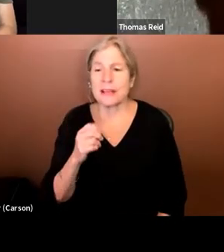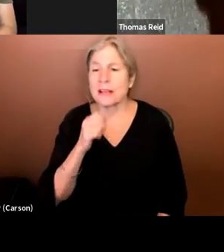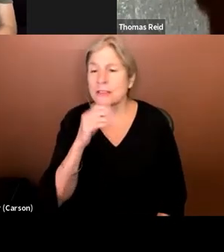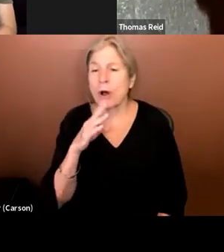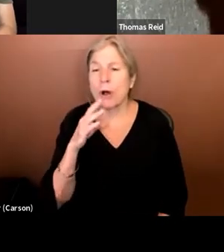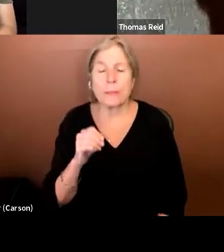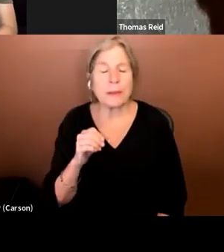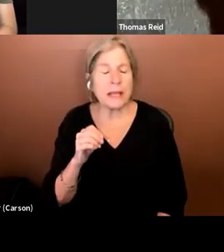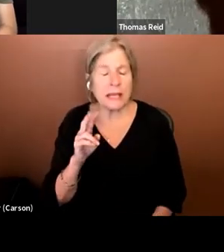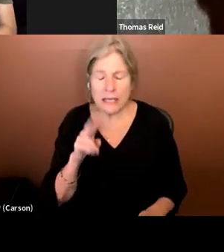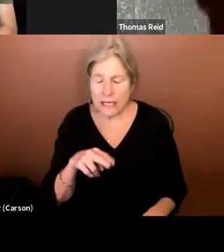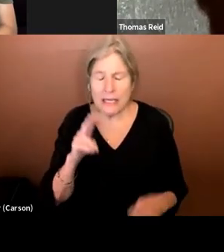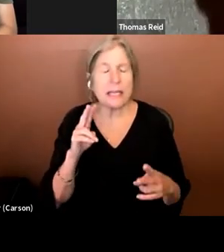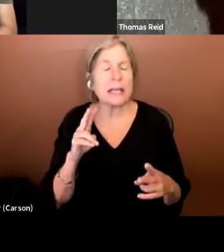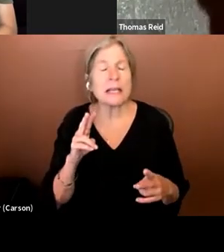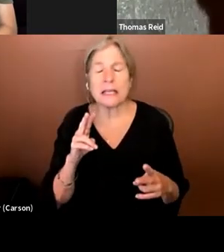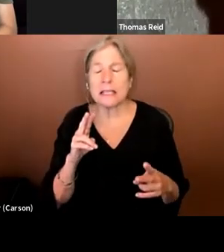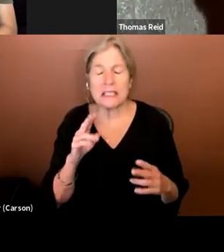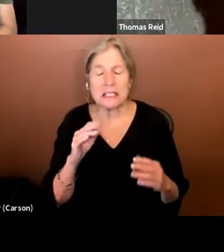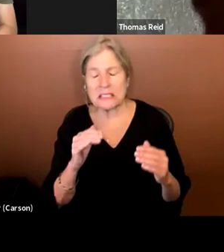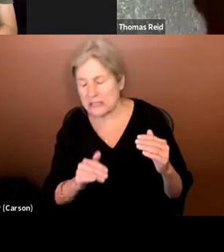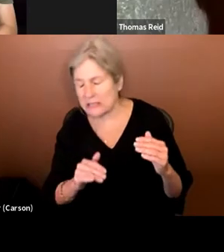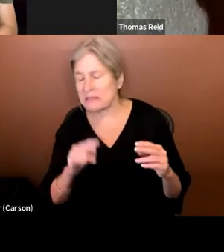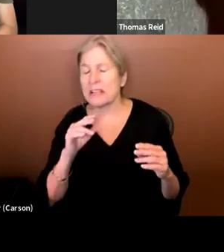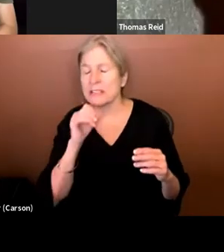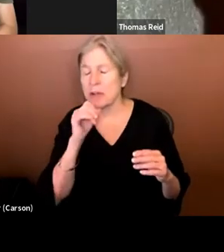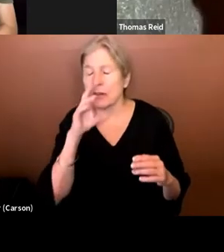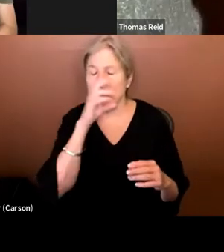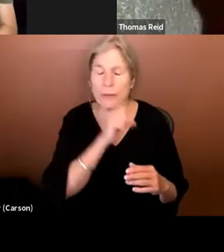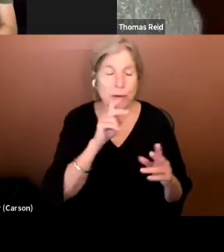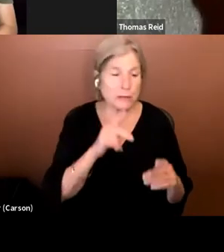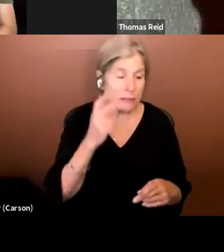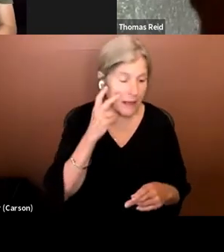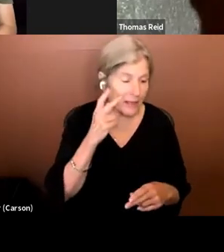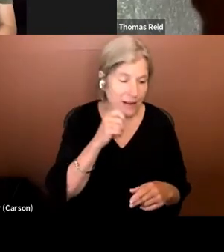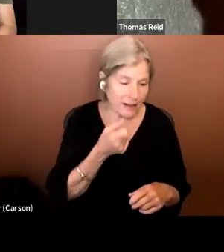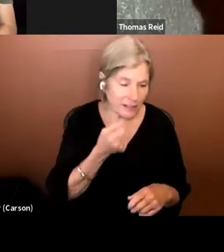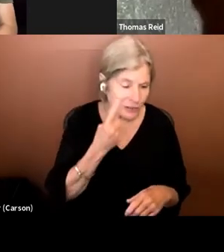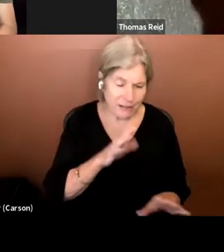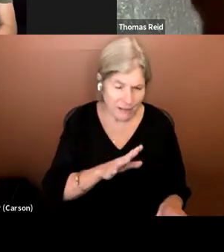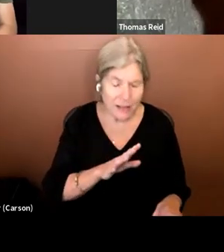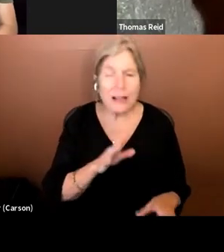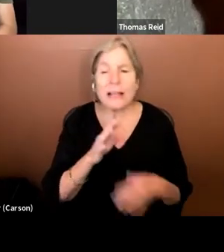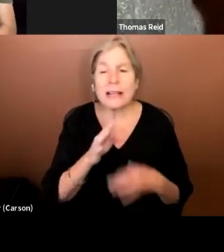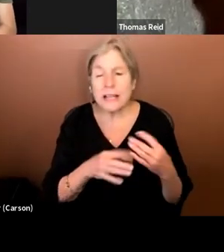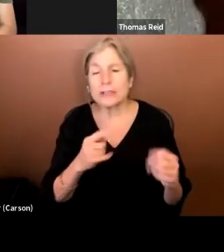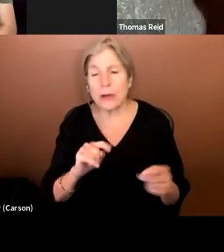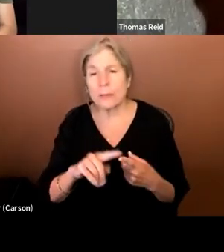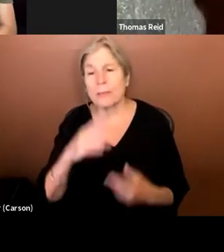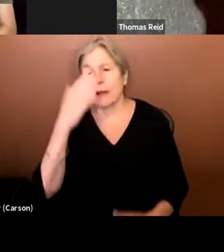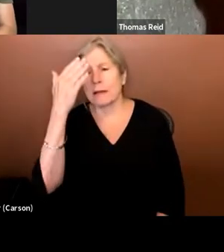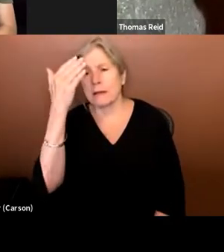Don't talk down to. Instead, try to become aware of what would it